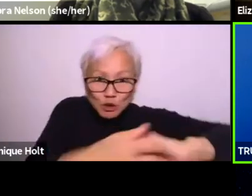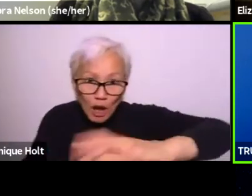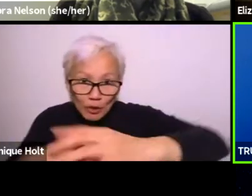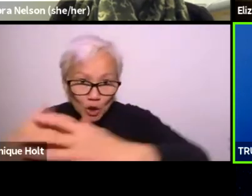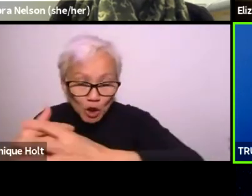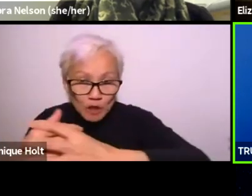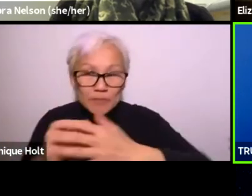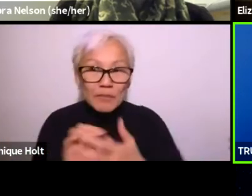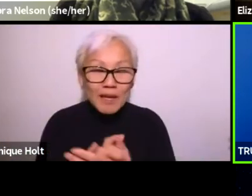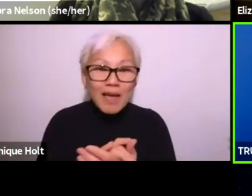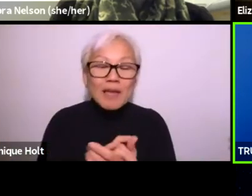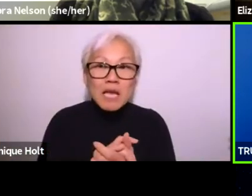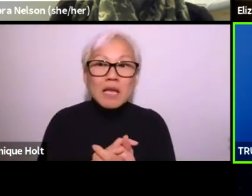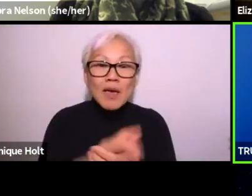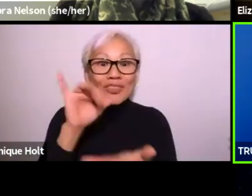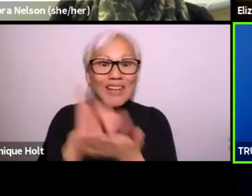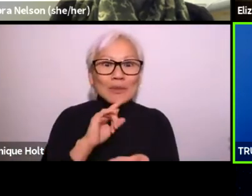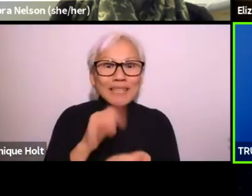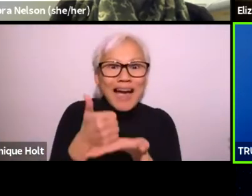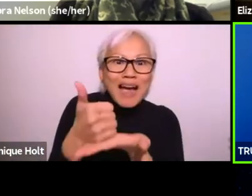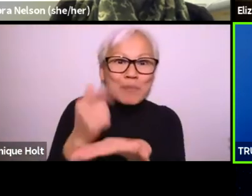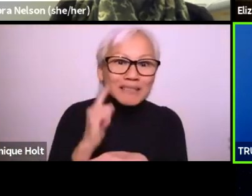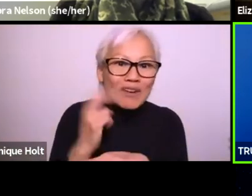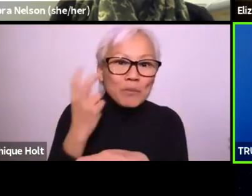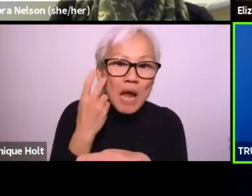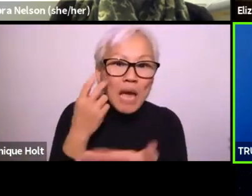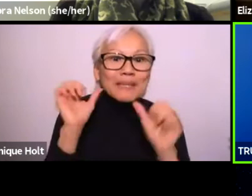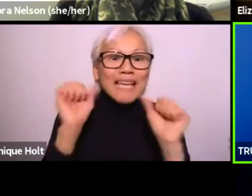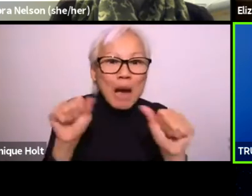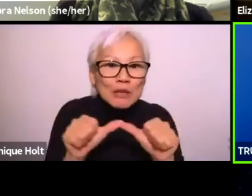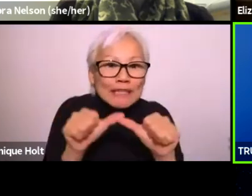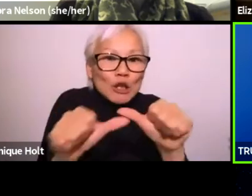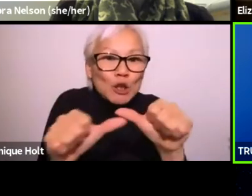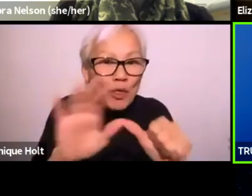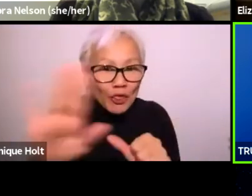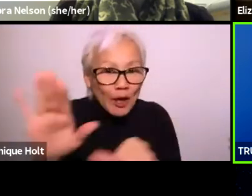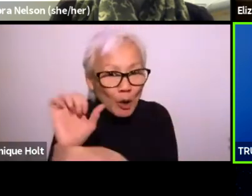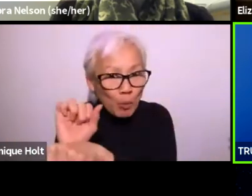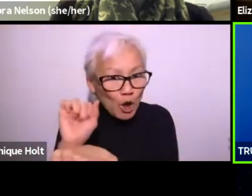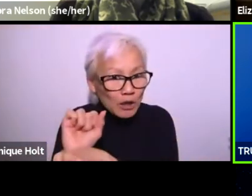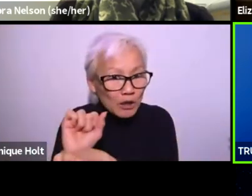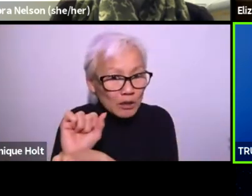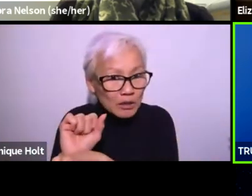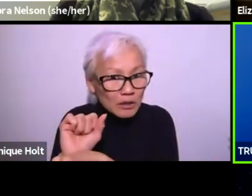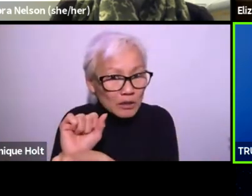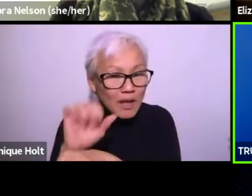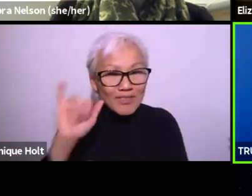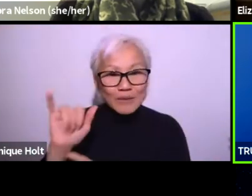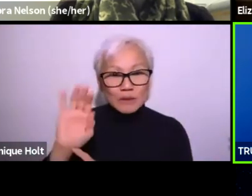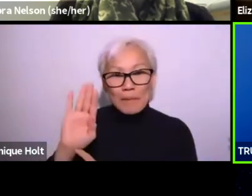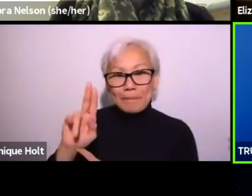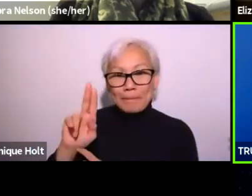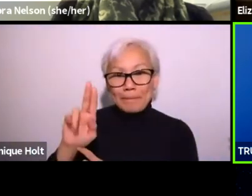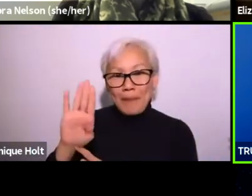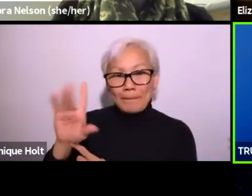we do videos, we actually do tactile, and that's how we help the deaf blind continue with their work,